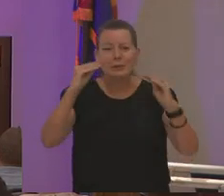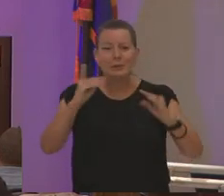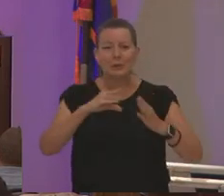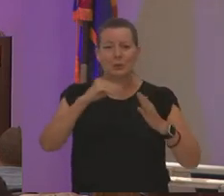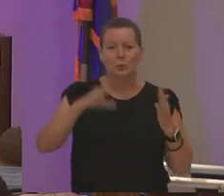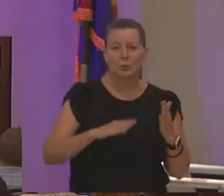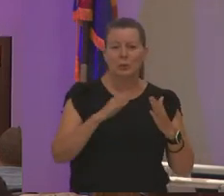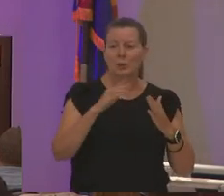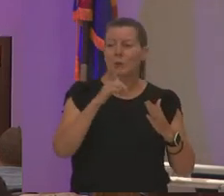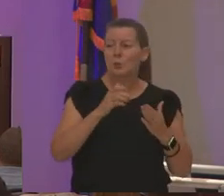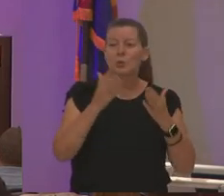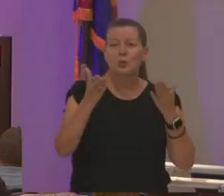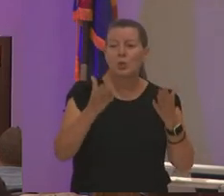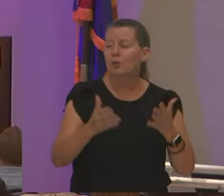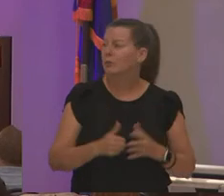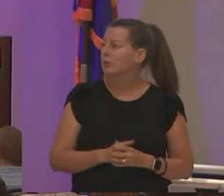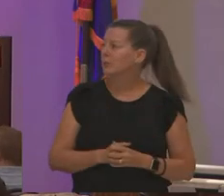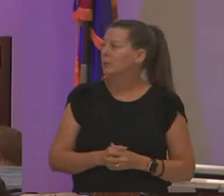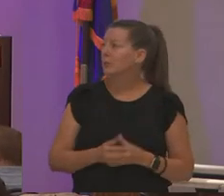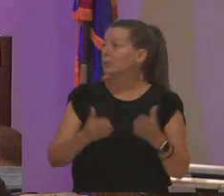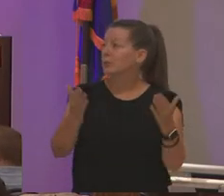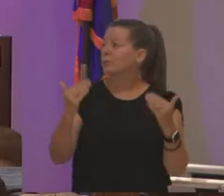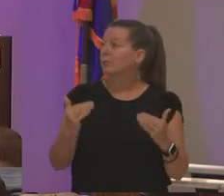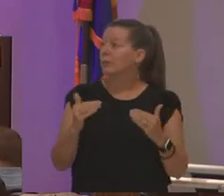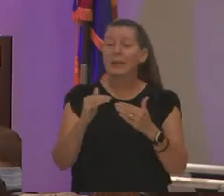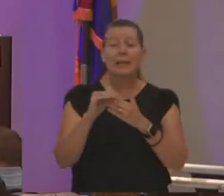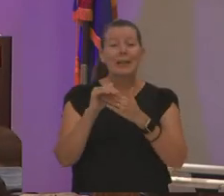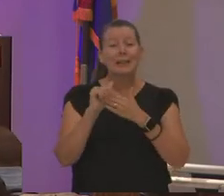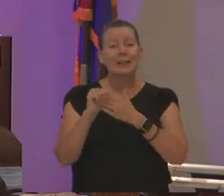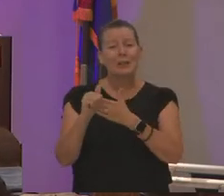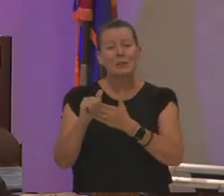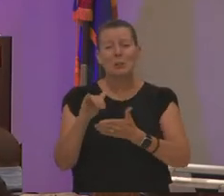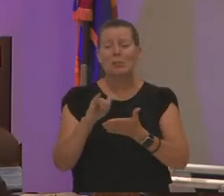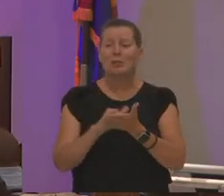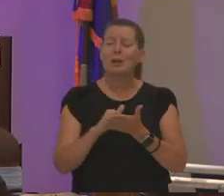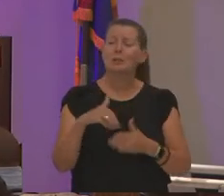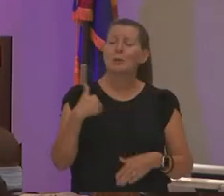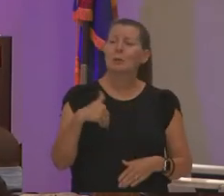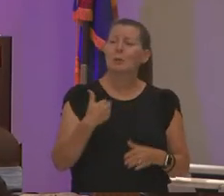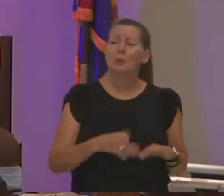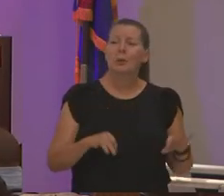leadership leadership is so important uh that's one of the biggest things that when